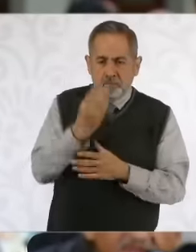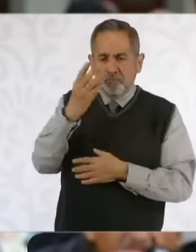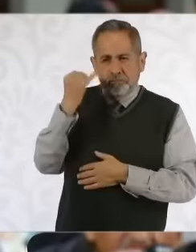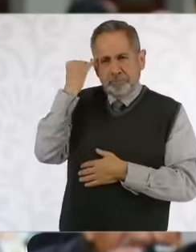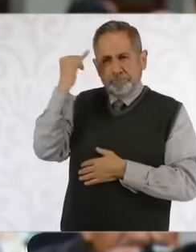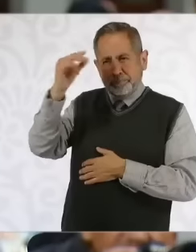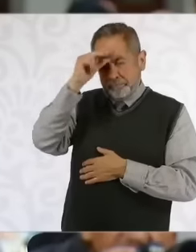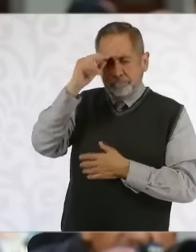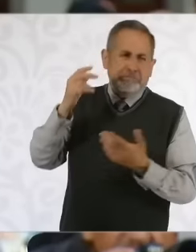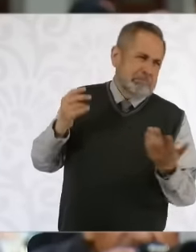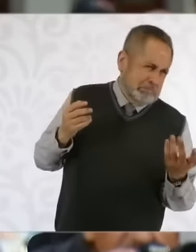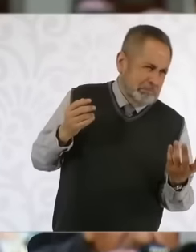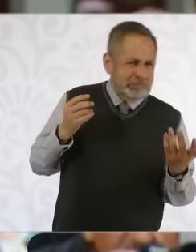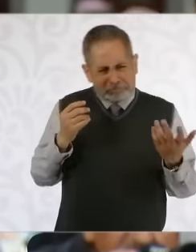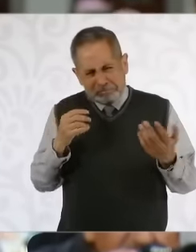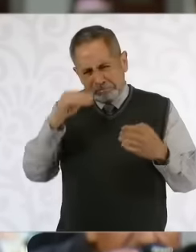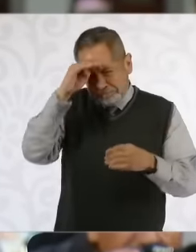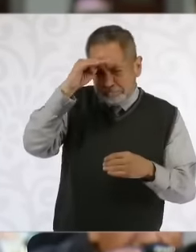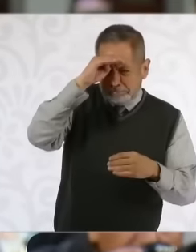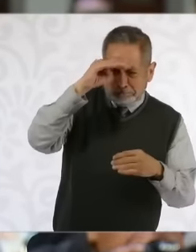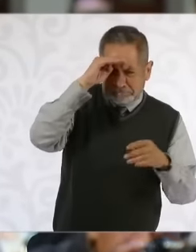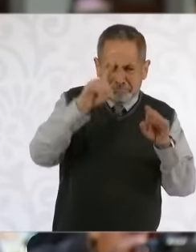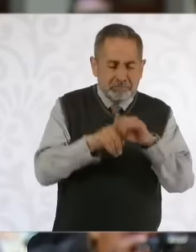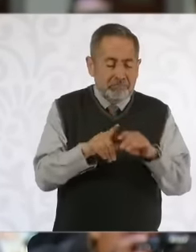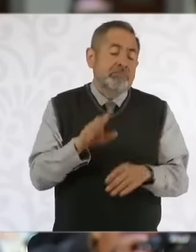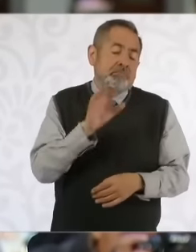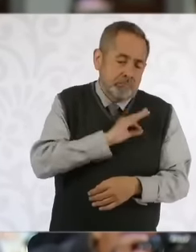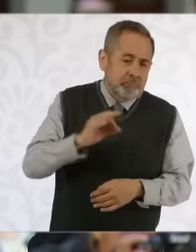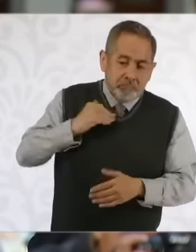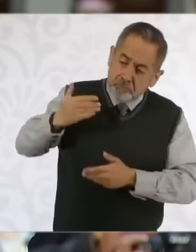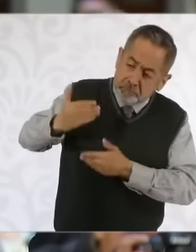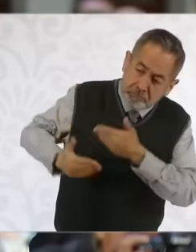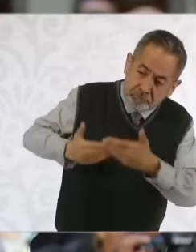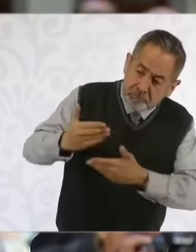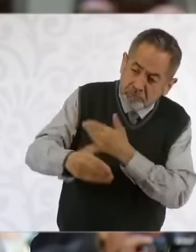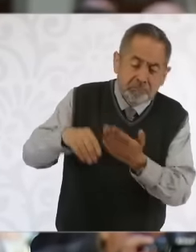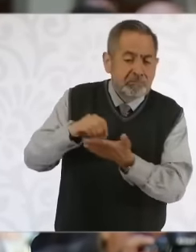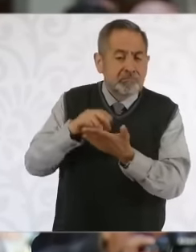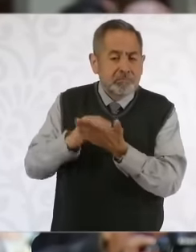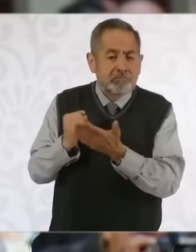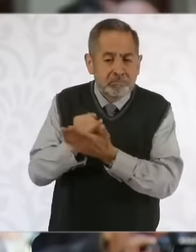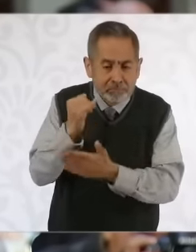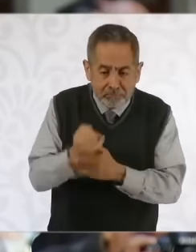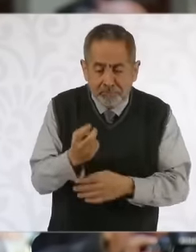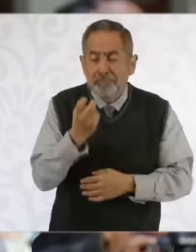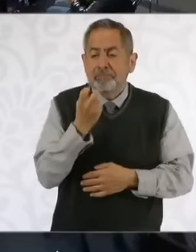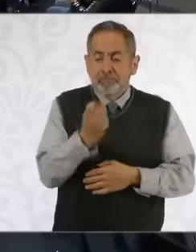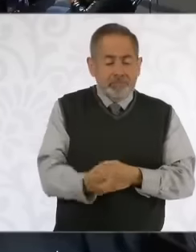is that, in accordance with the jurisprudential development, this high court